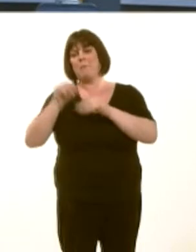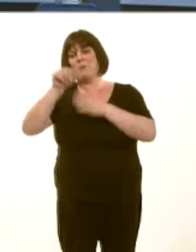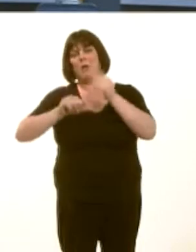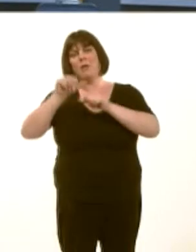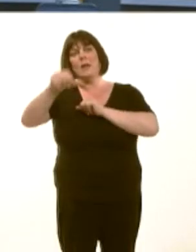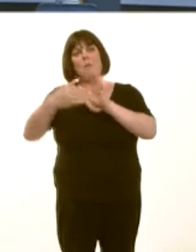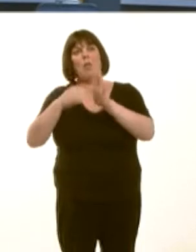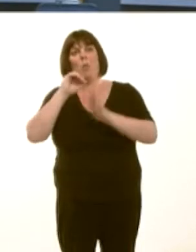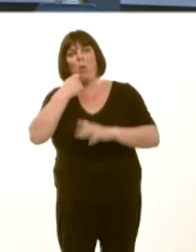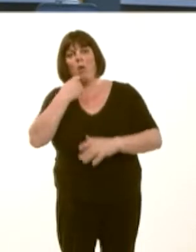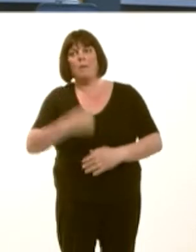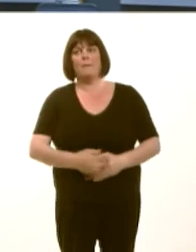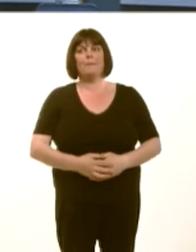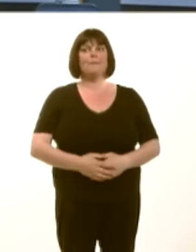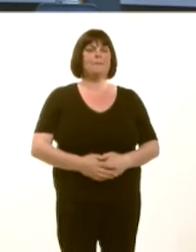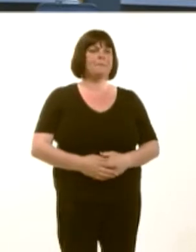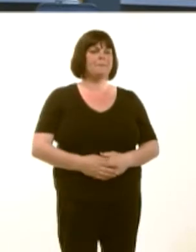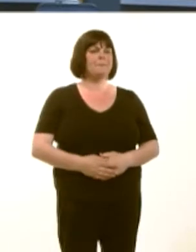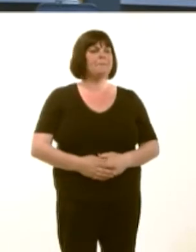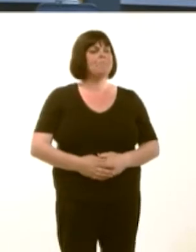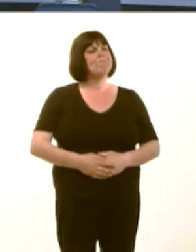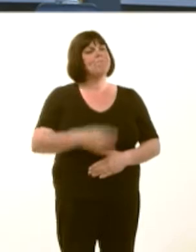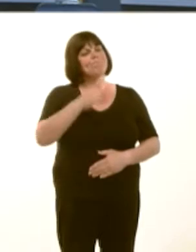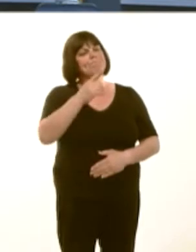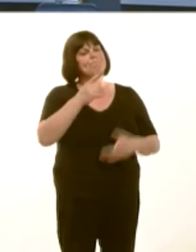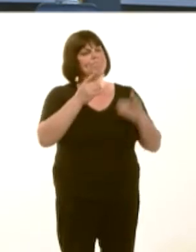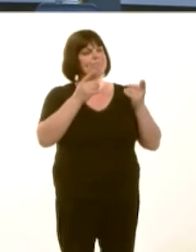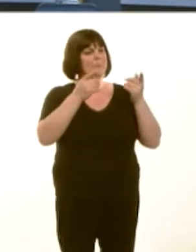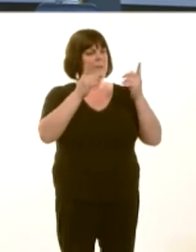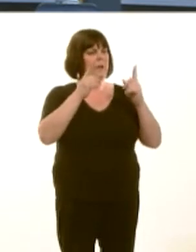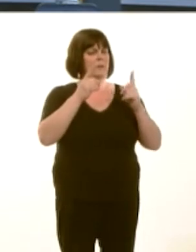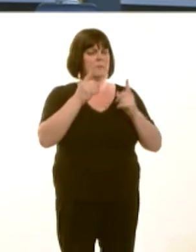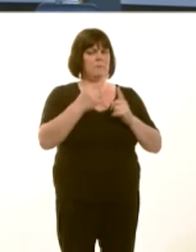William Graham: First Minister, youíll know that you put out in a statistical release